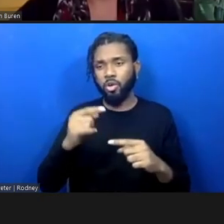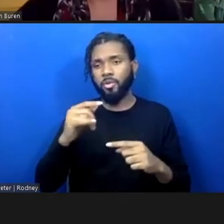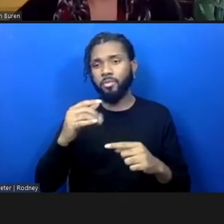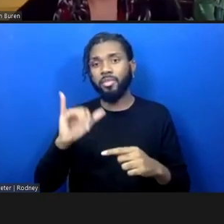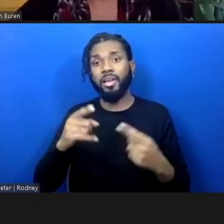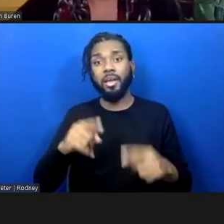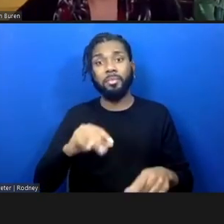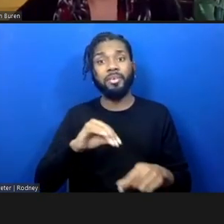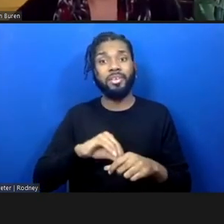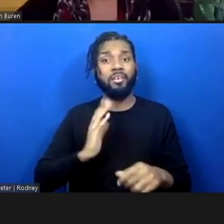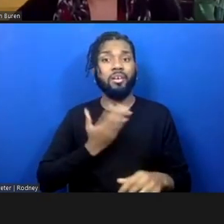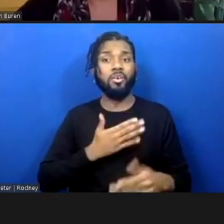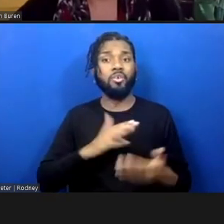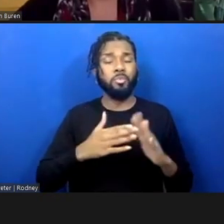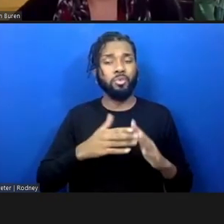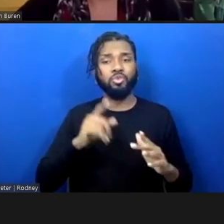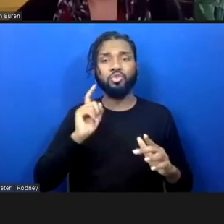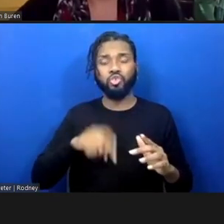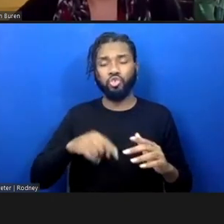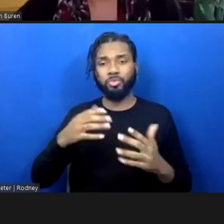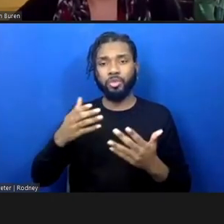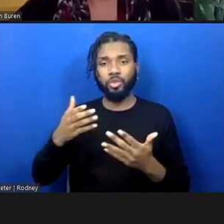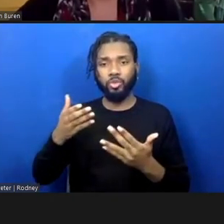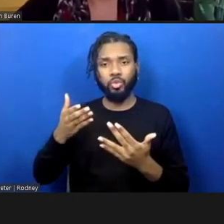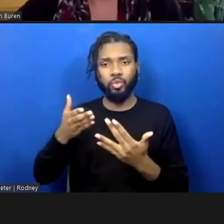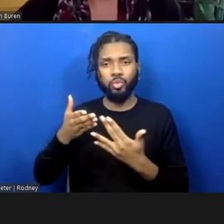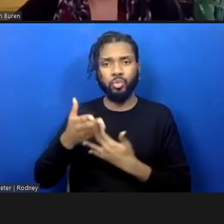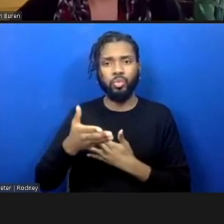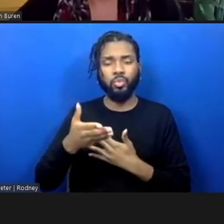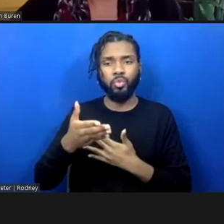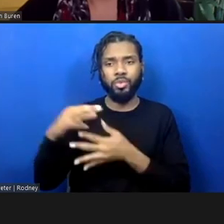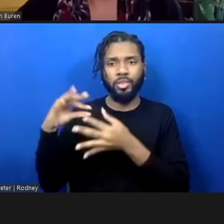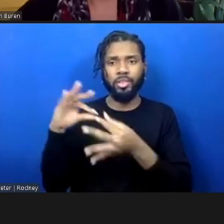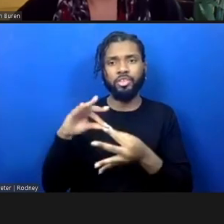flow through some relationship with the current criminal legal system, right?